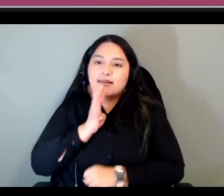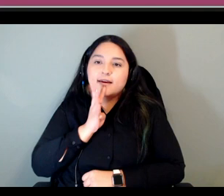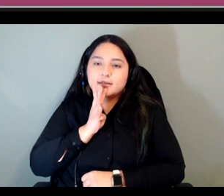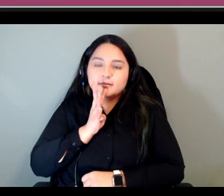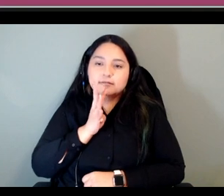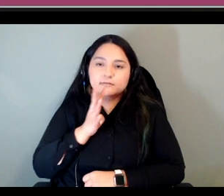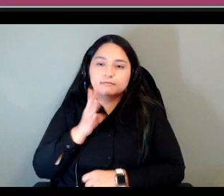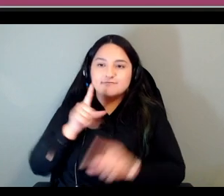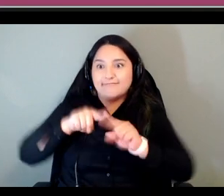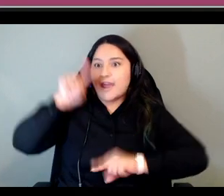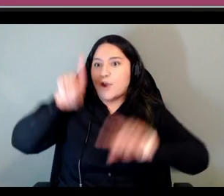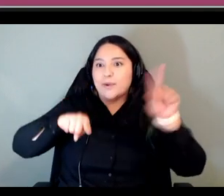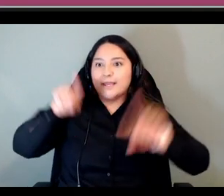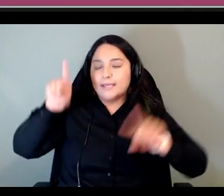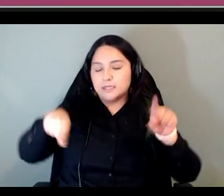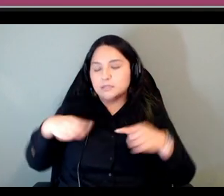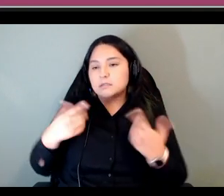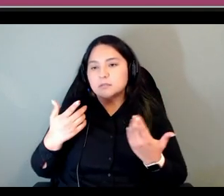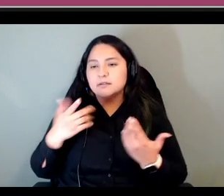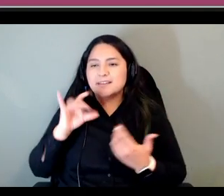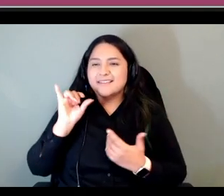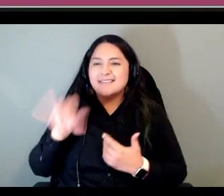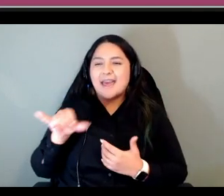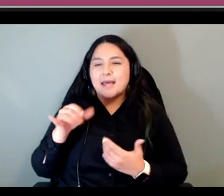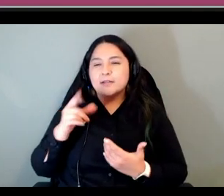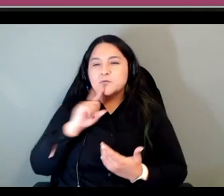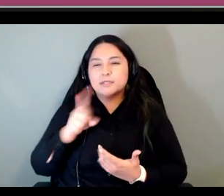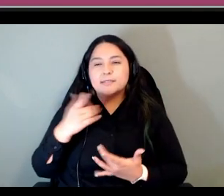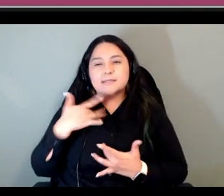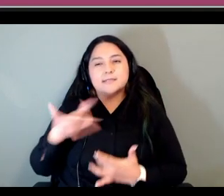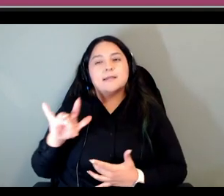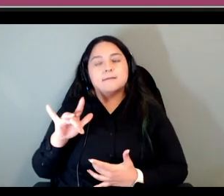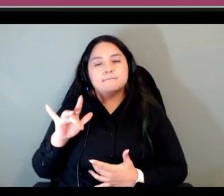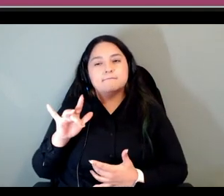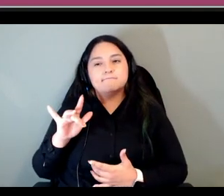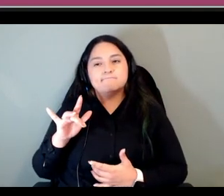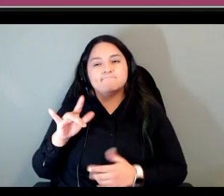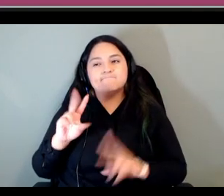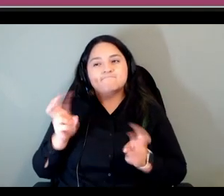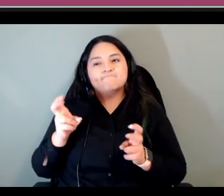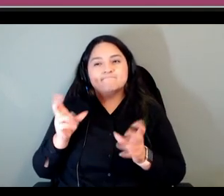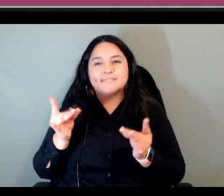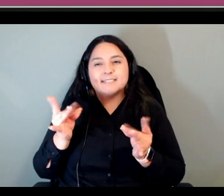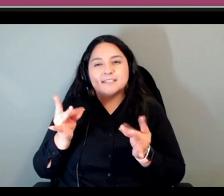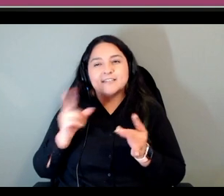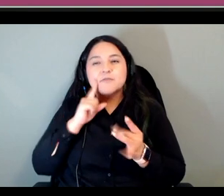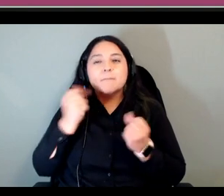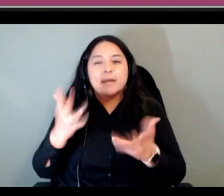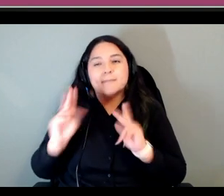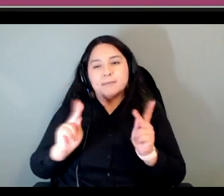can be a really sensitive topic for a lot of people and so we definitely approach this